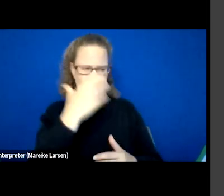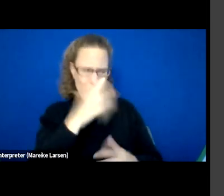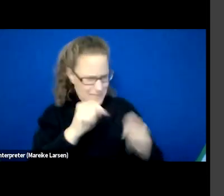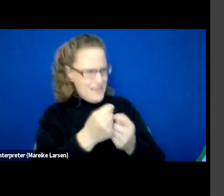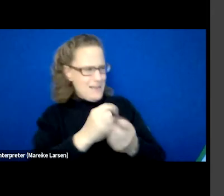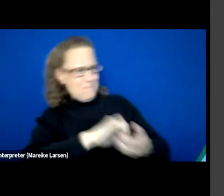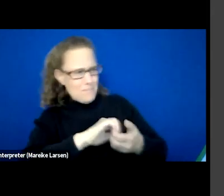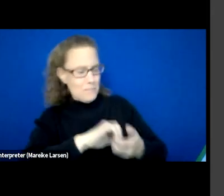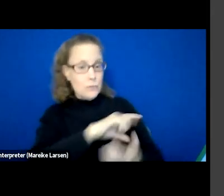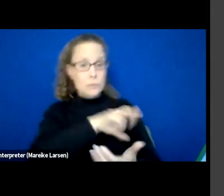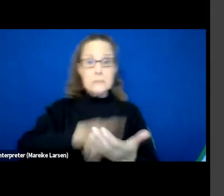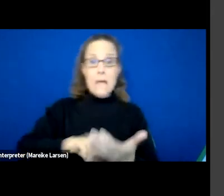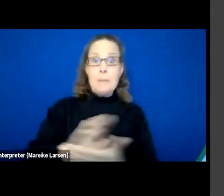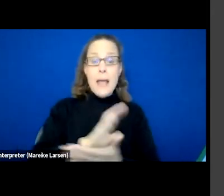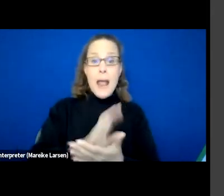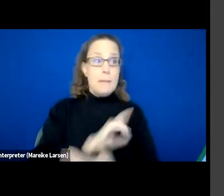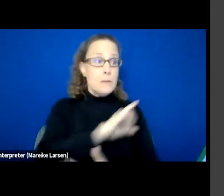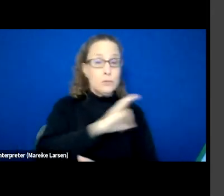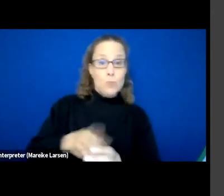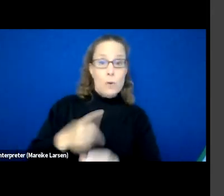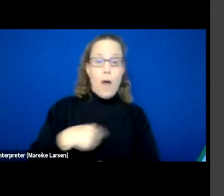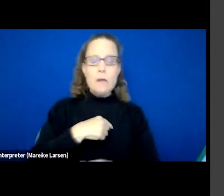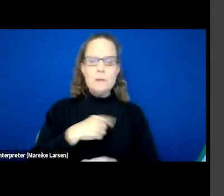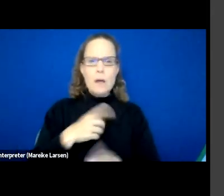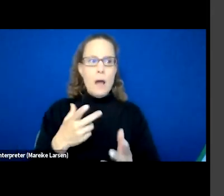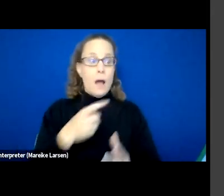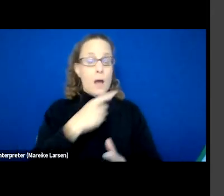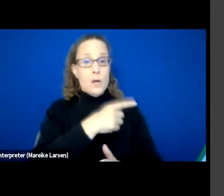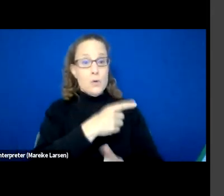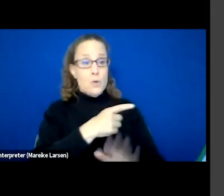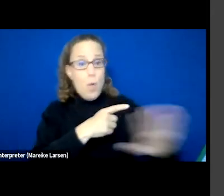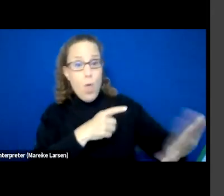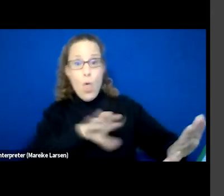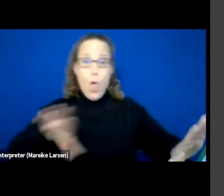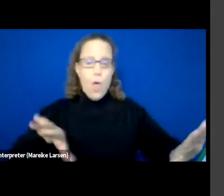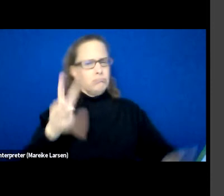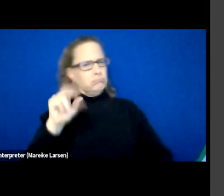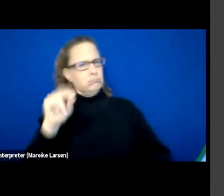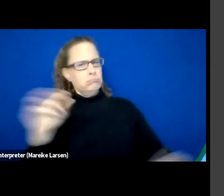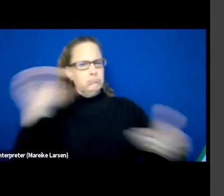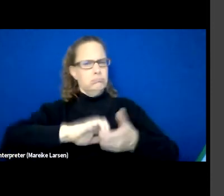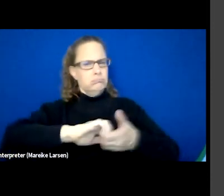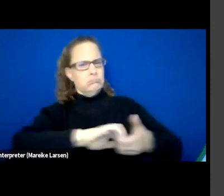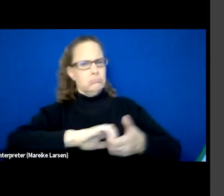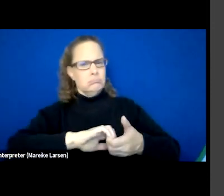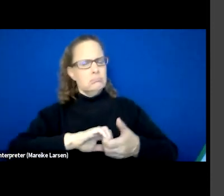we are no longer, you know, individuals where your struggle is your struggle, now its our struggle. We all have to work together now."